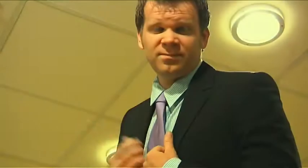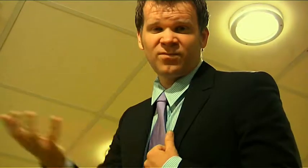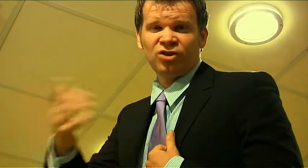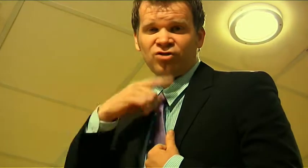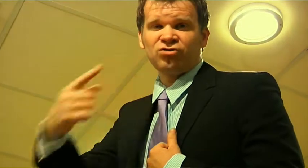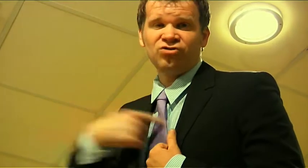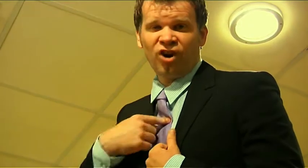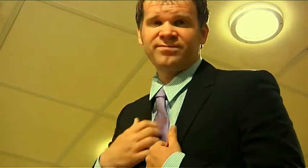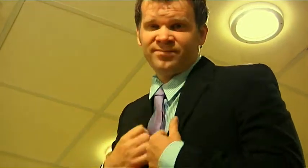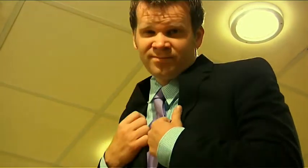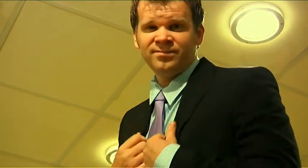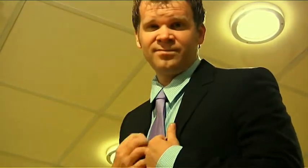What did I say!